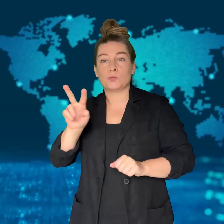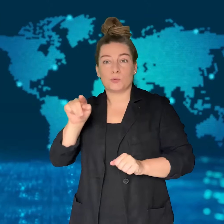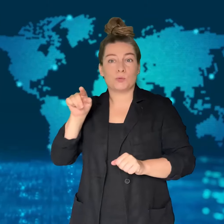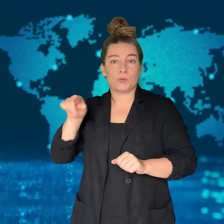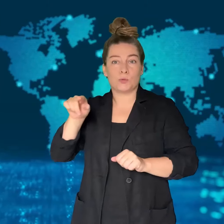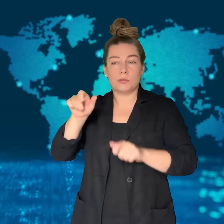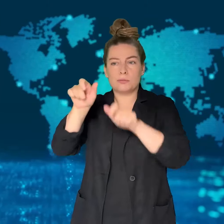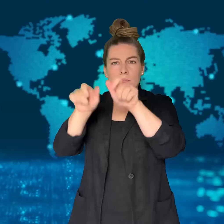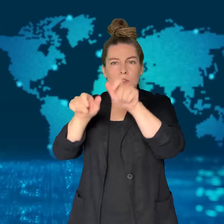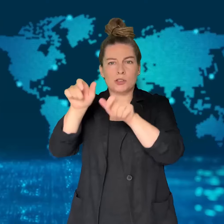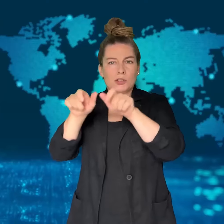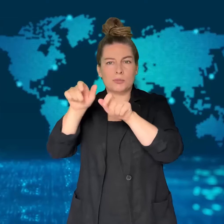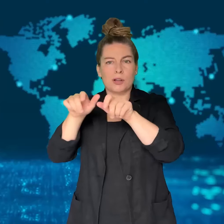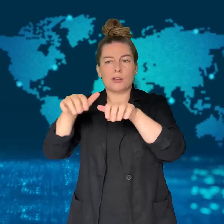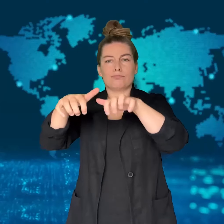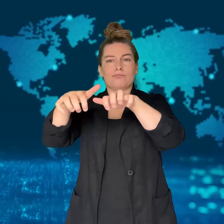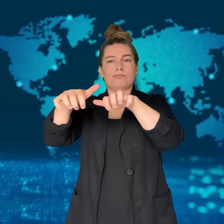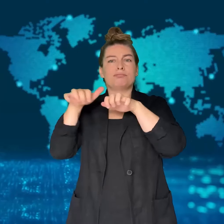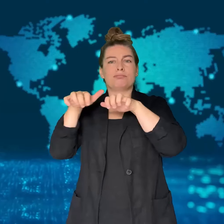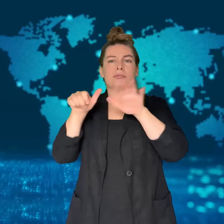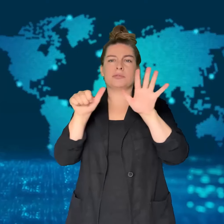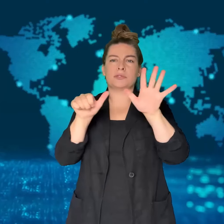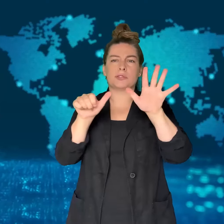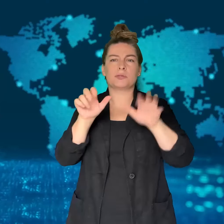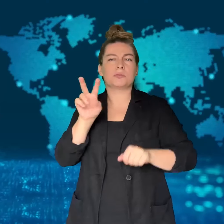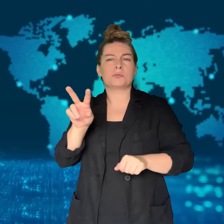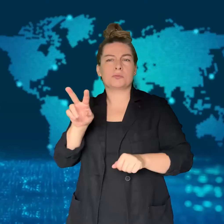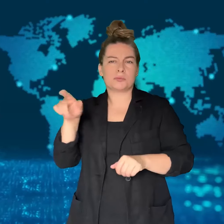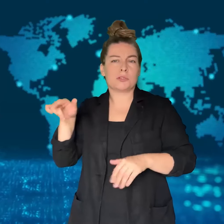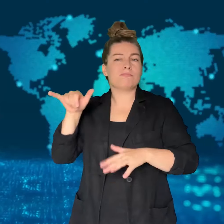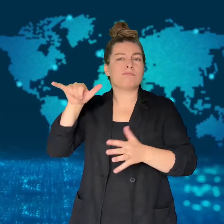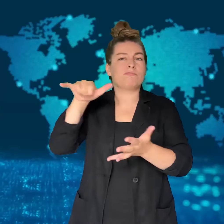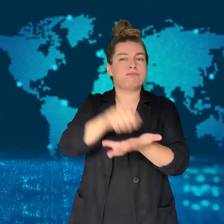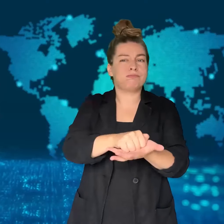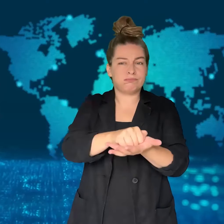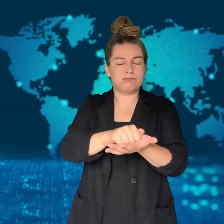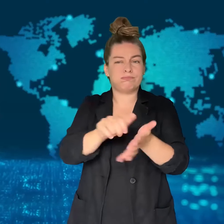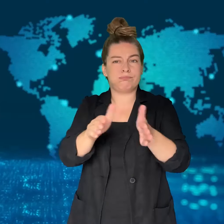all 62 people onboard.